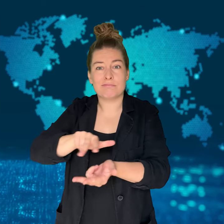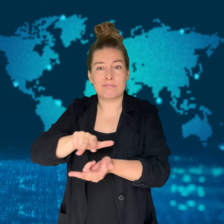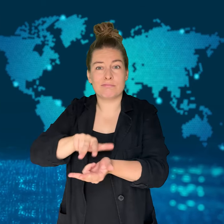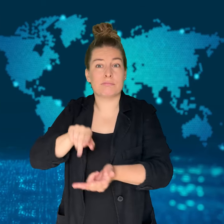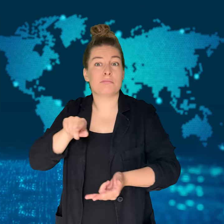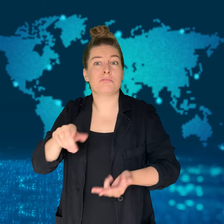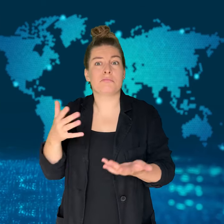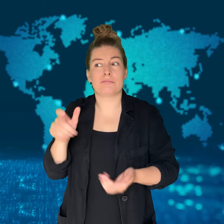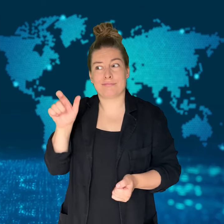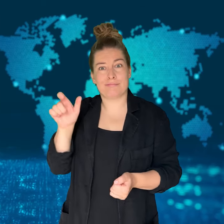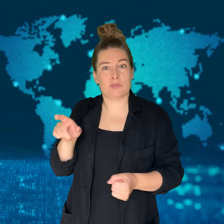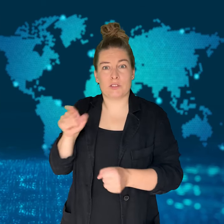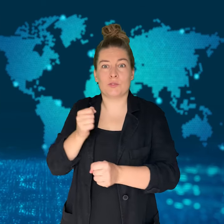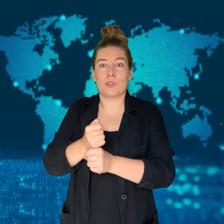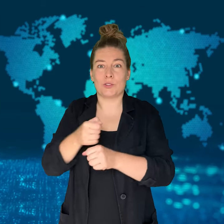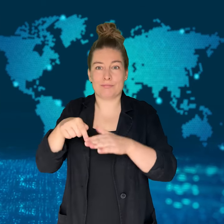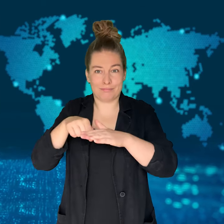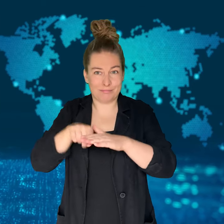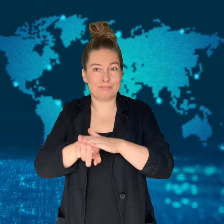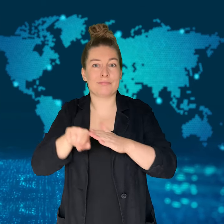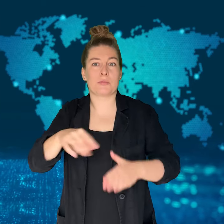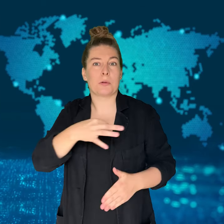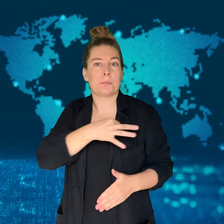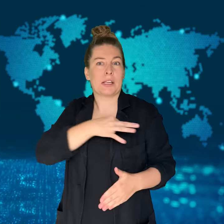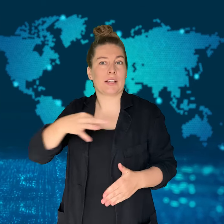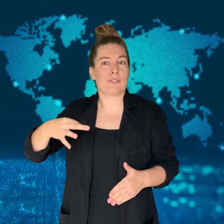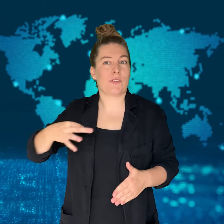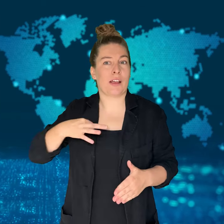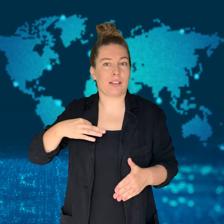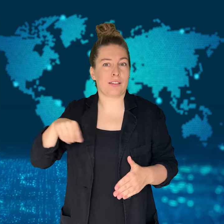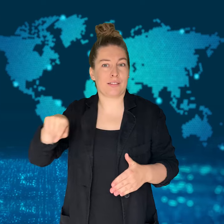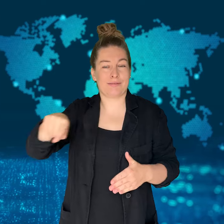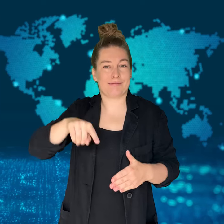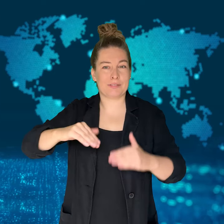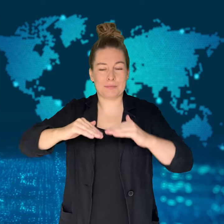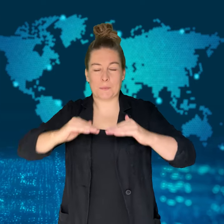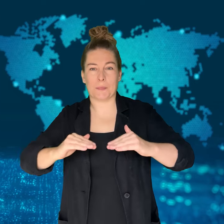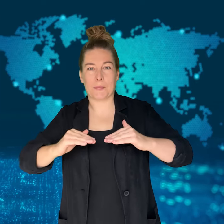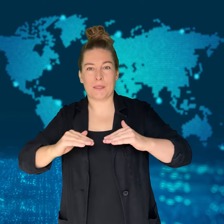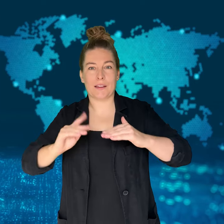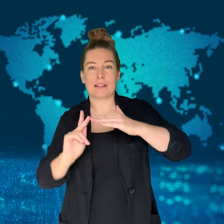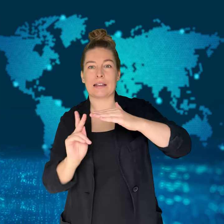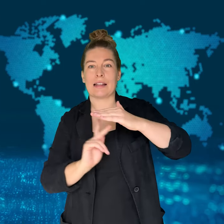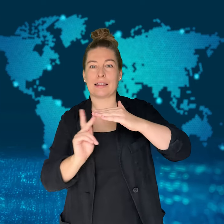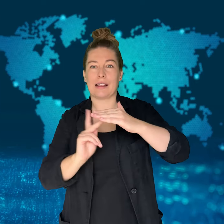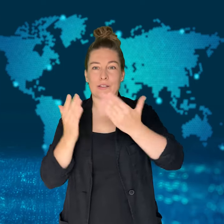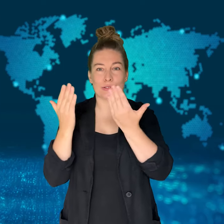He was serving as their teacher at a private preschool in Taipei, Taiwan.